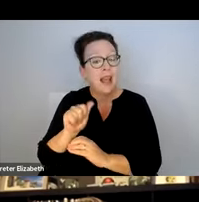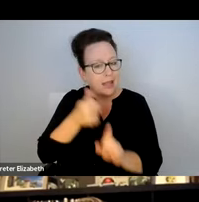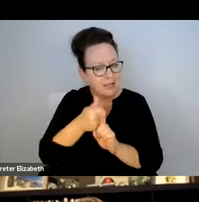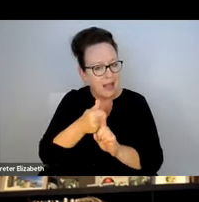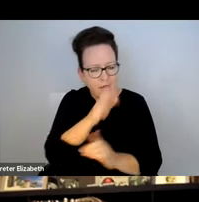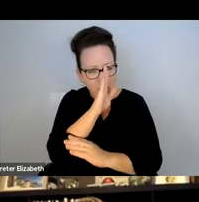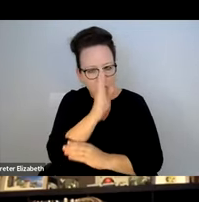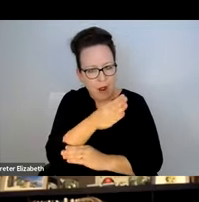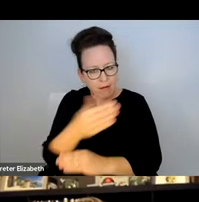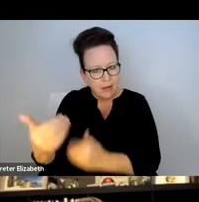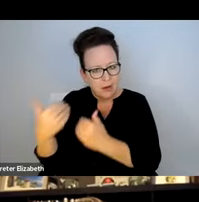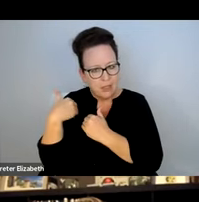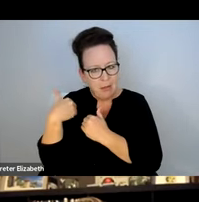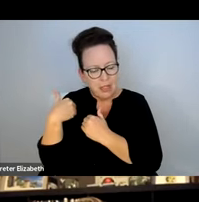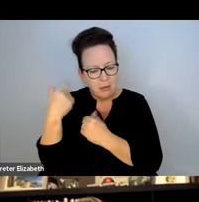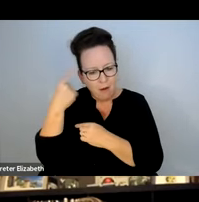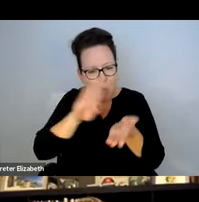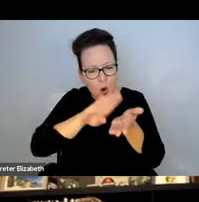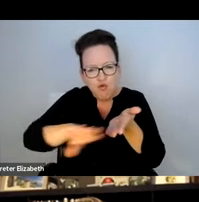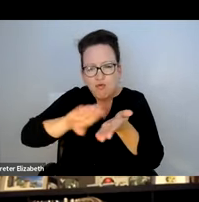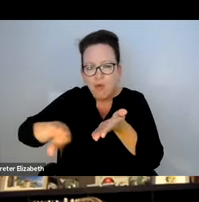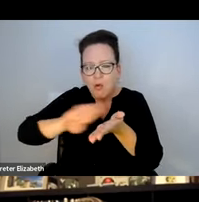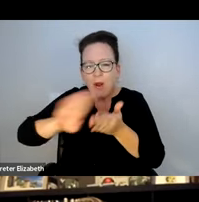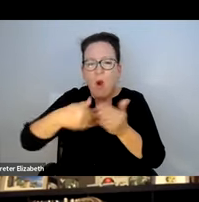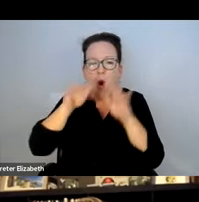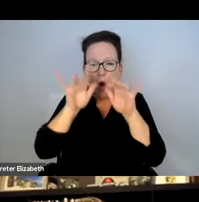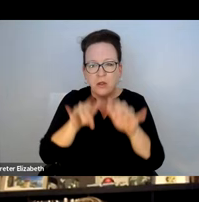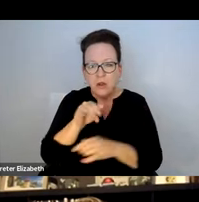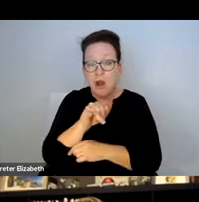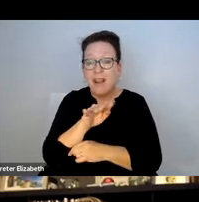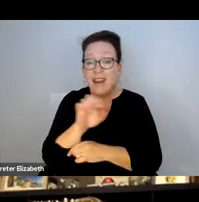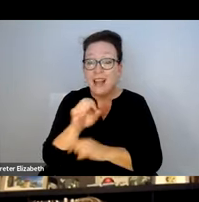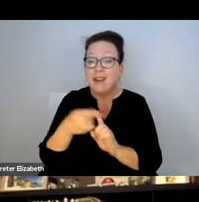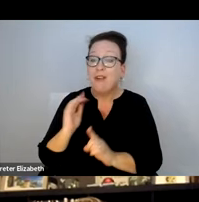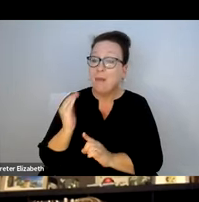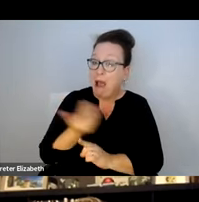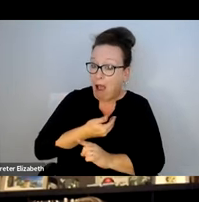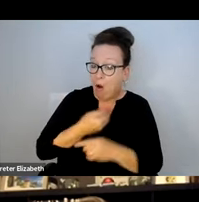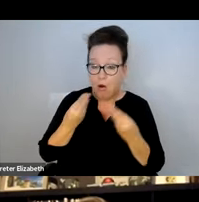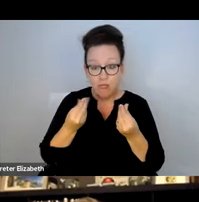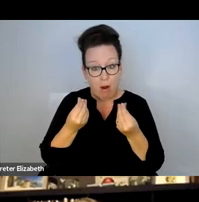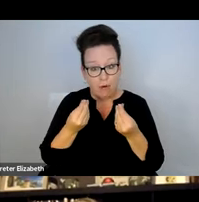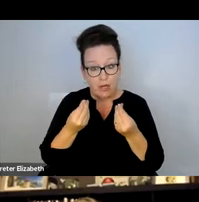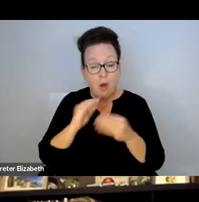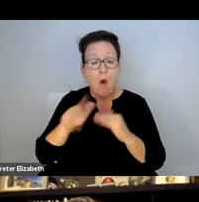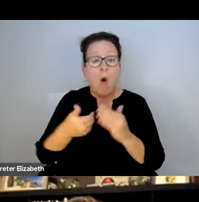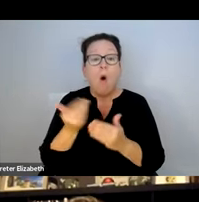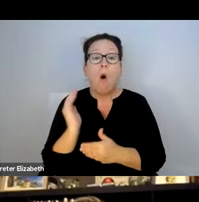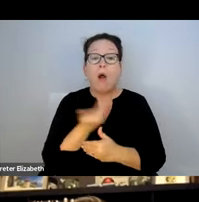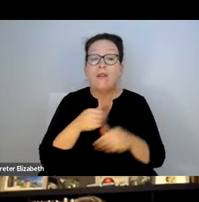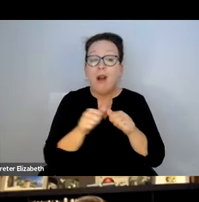AWARENESS AROUND POLICIES AND PROTOCOLS, THE MBTA IS DIRECTLY RESPONSIBLE FOR MOVING ALL SNOW